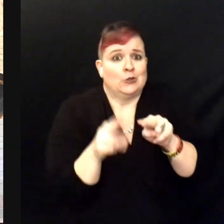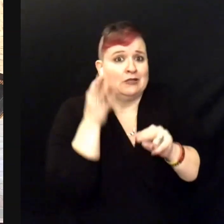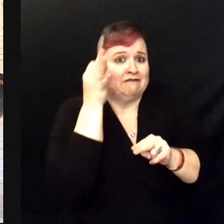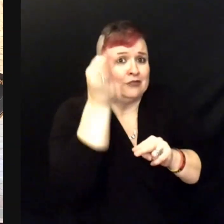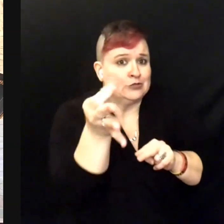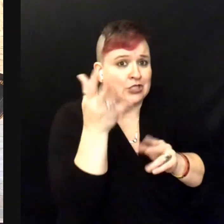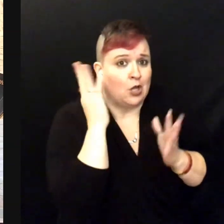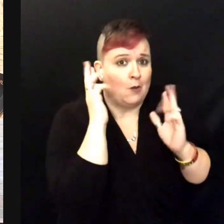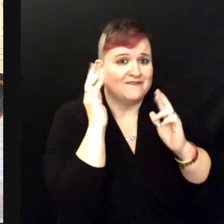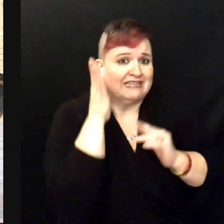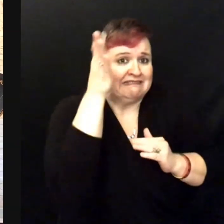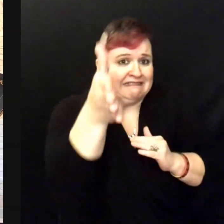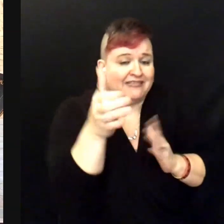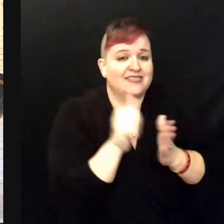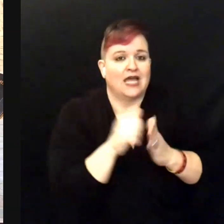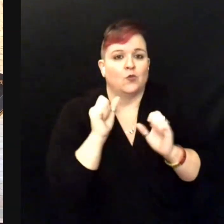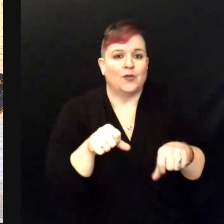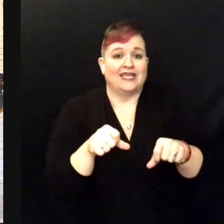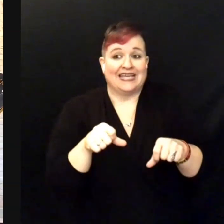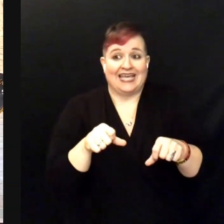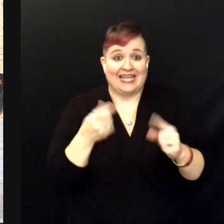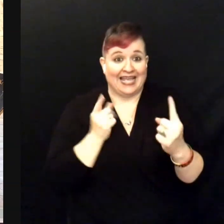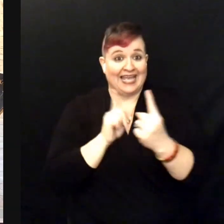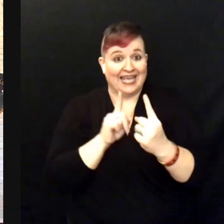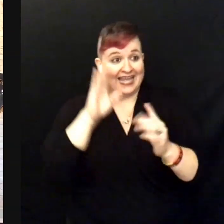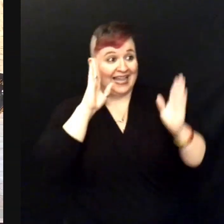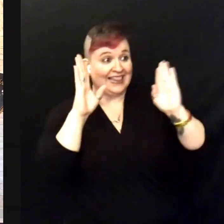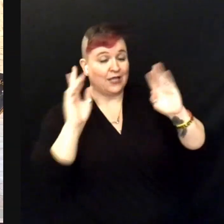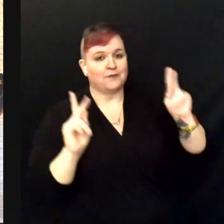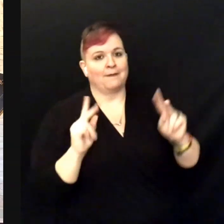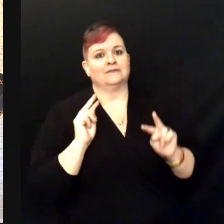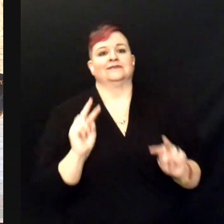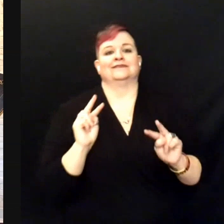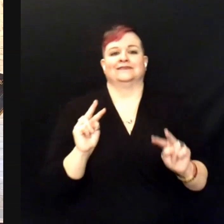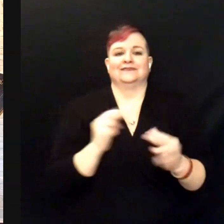say hello in person. I can't wait to give a hug.